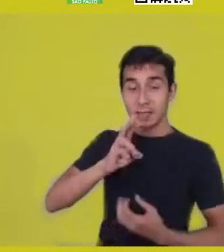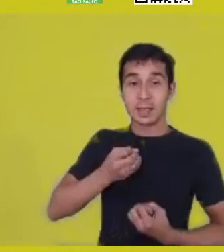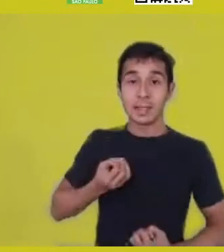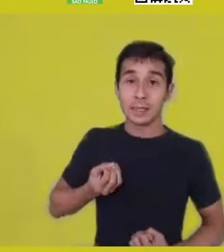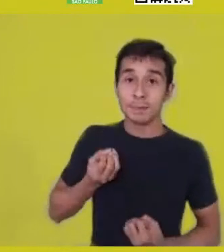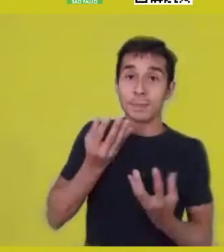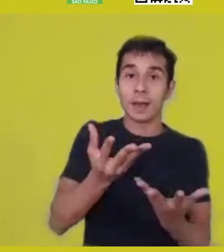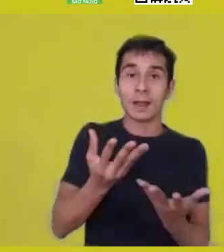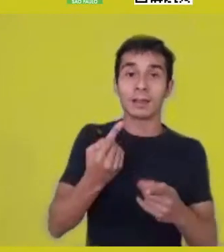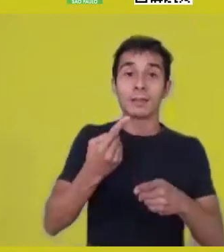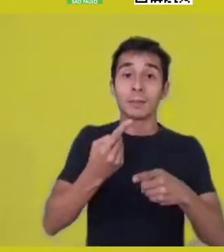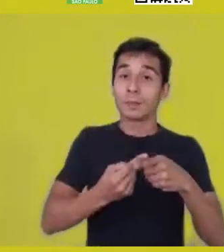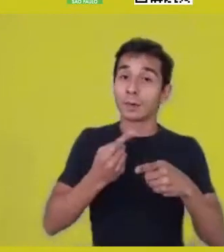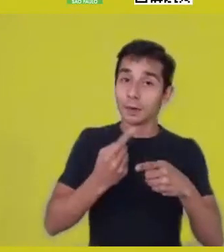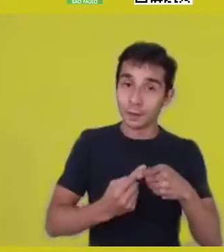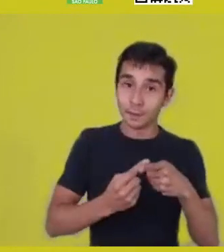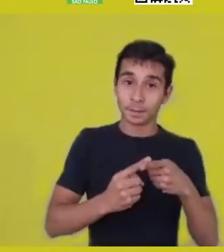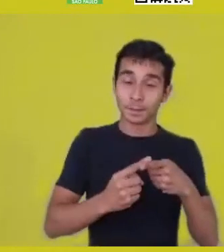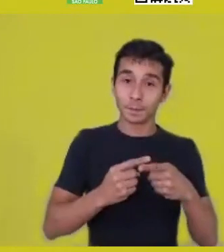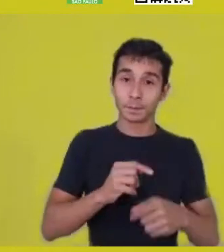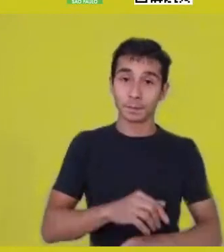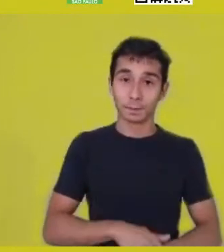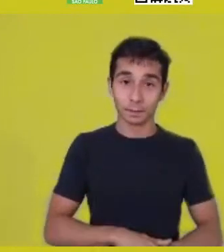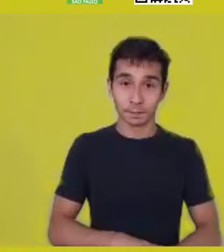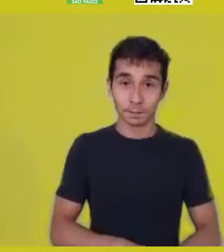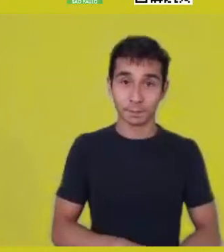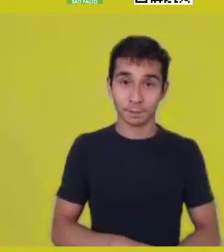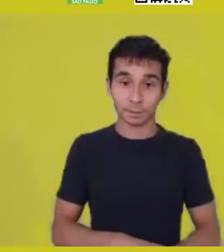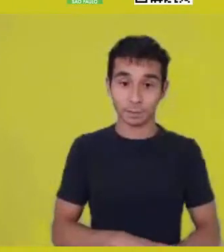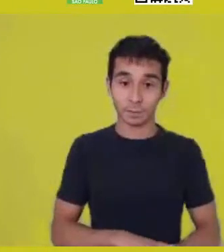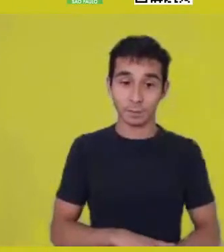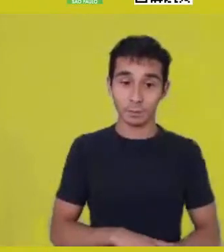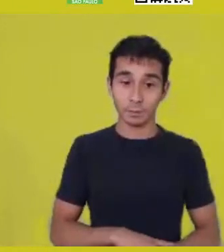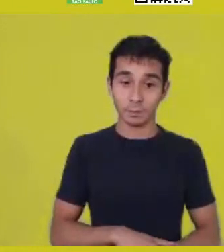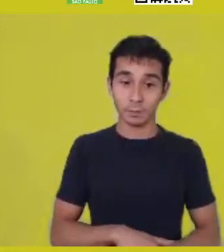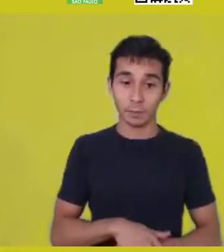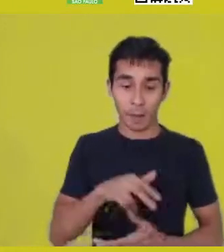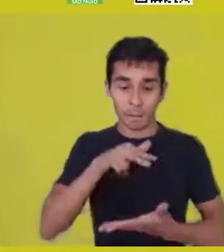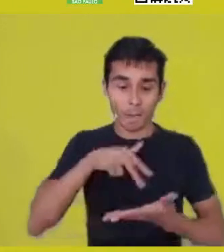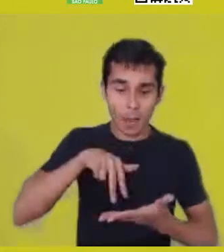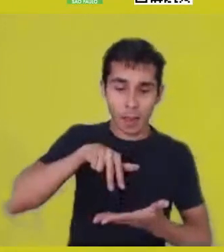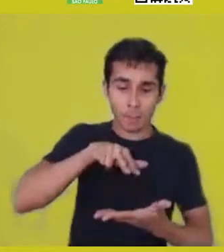we receive this action of being in an aesthetic way.